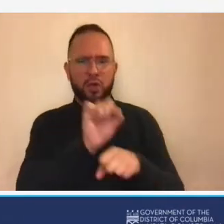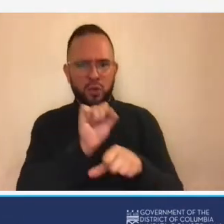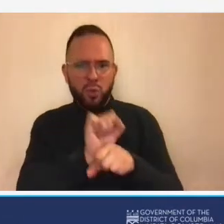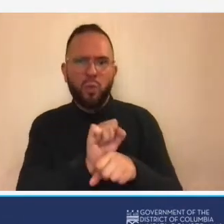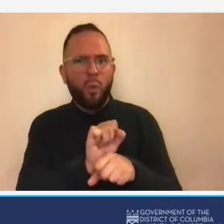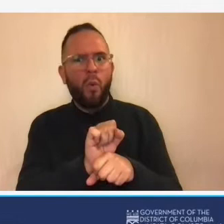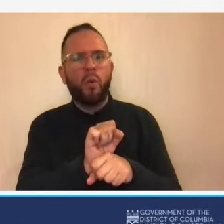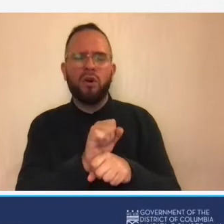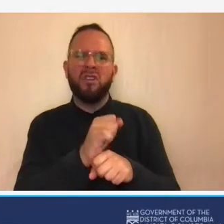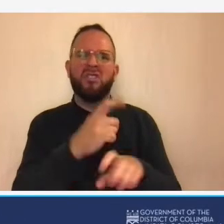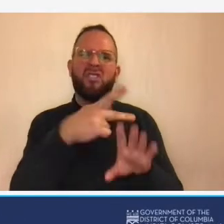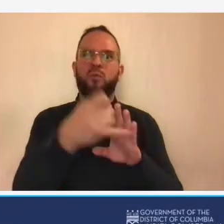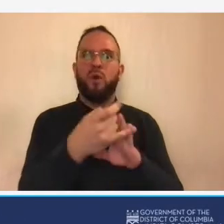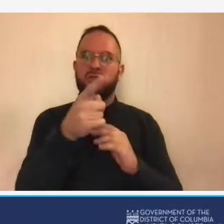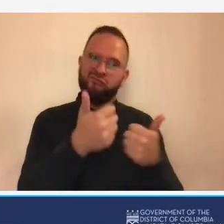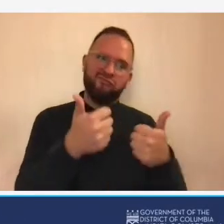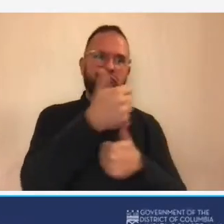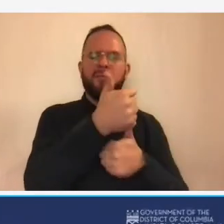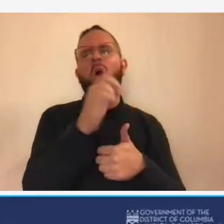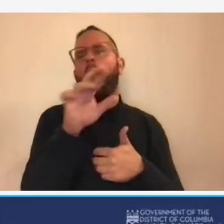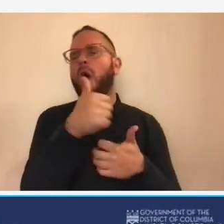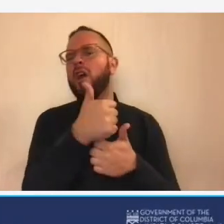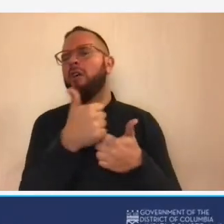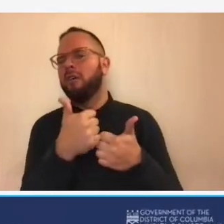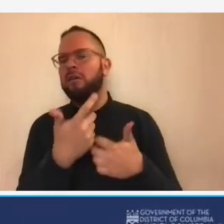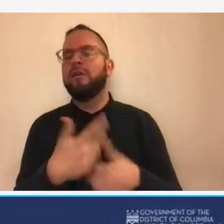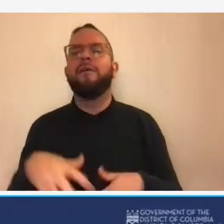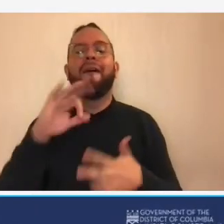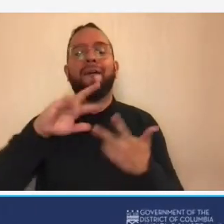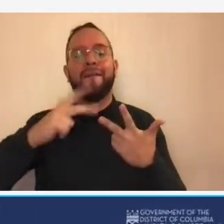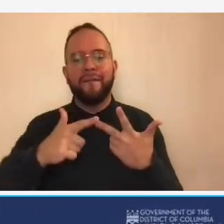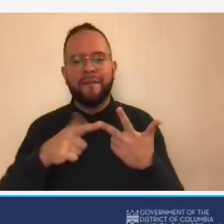and the final question is do you feel um you have an adequate accounting system